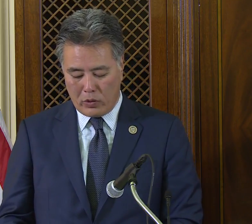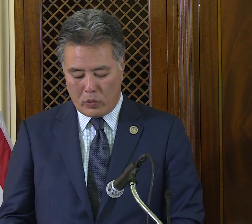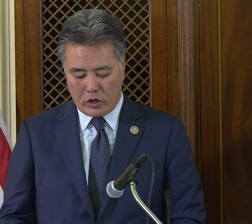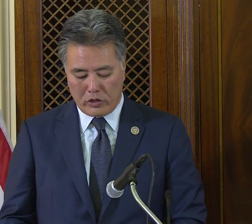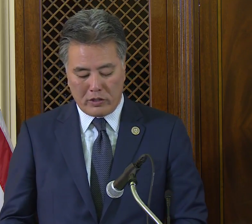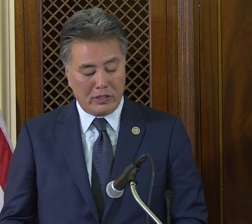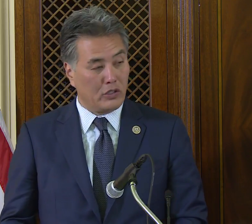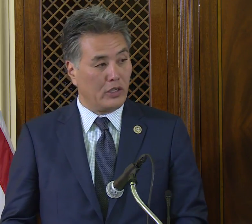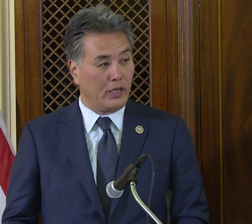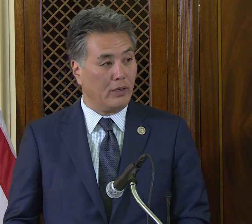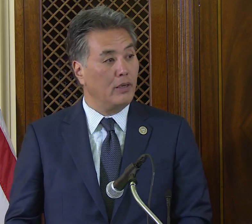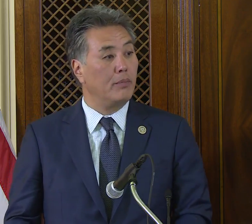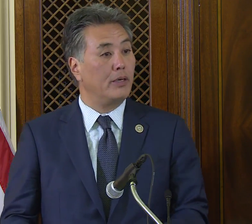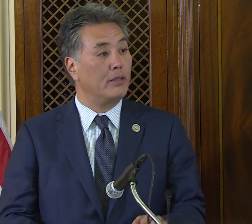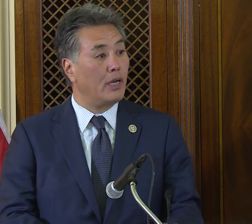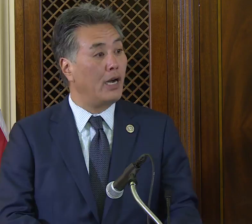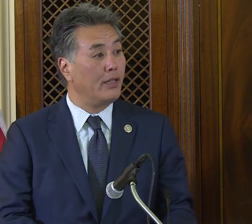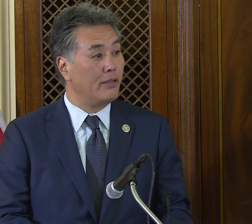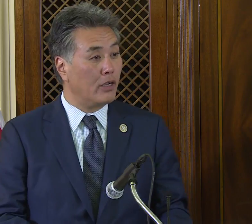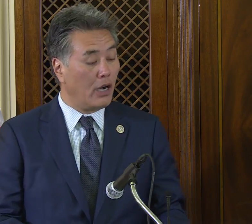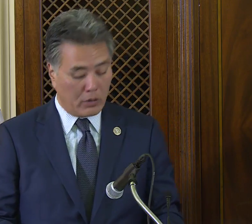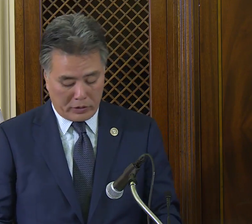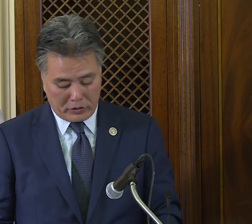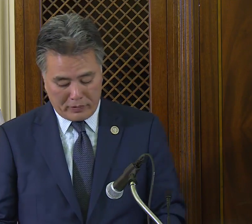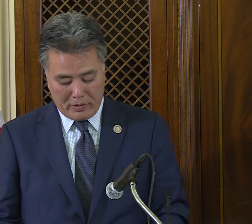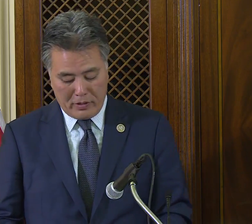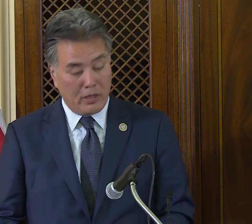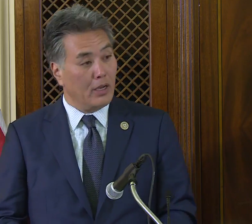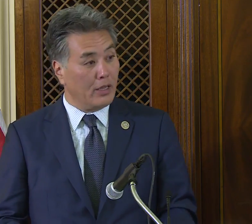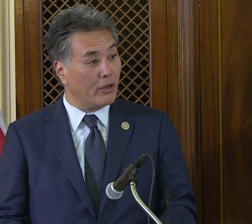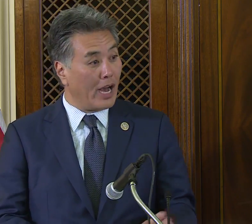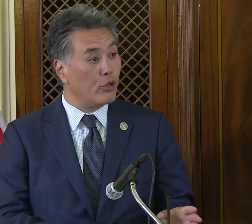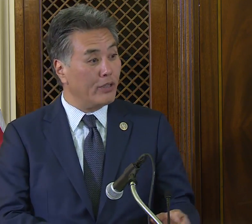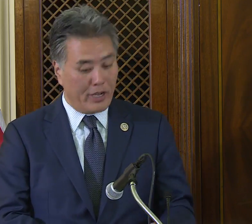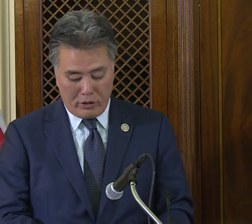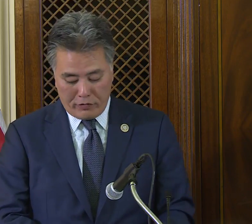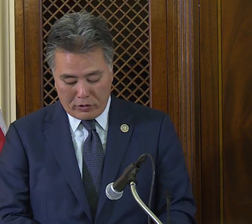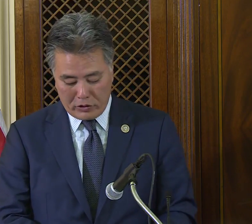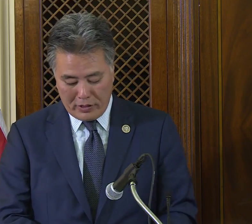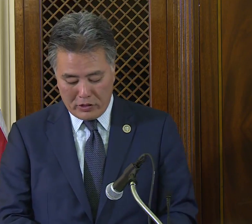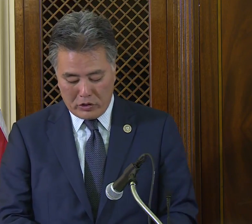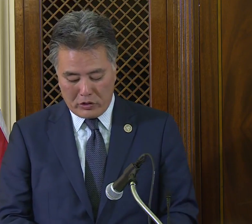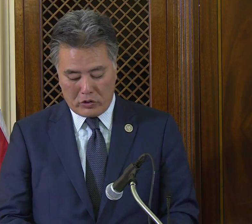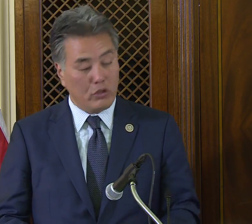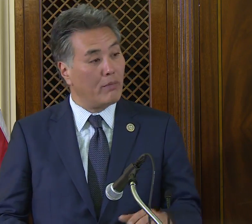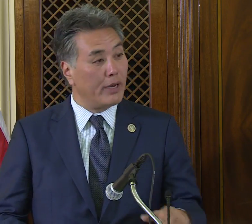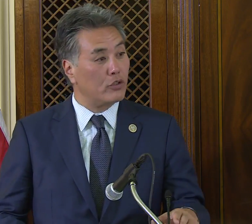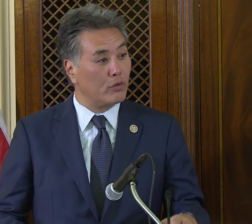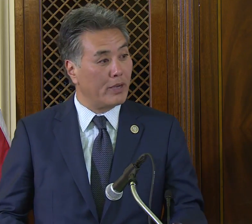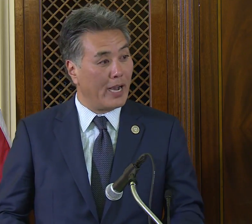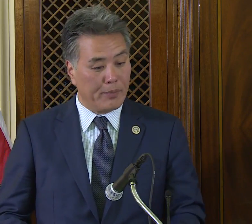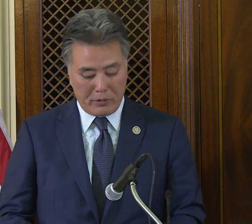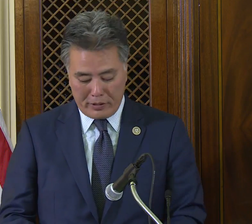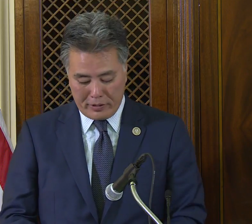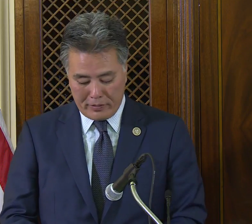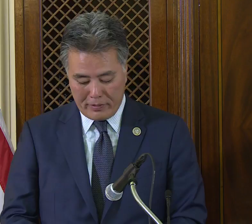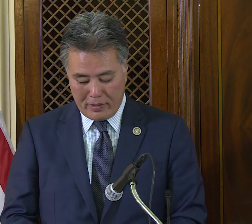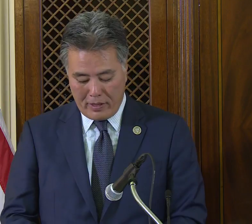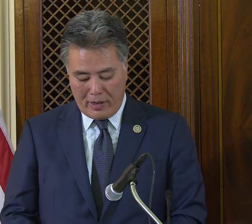in Washington, DC but not in Congress. Now Gallaudet University is just two miles from Capitol Hill,